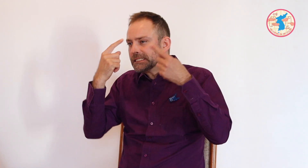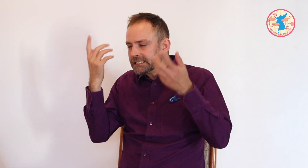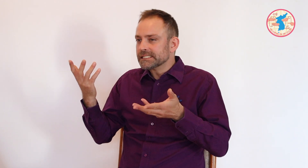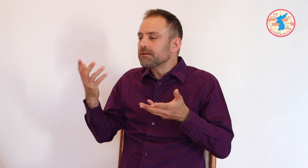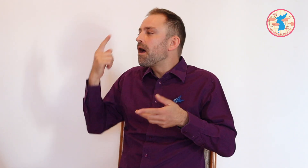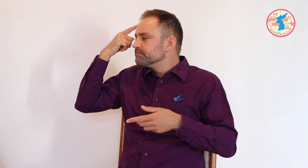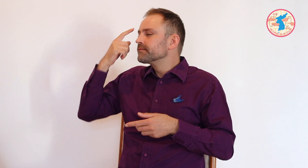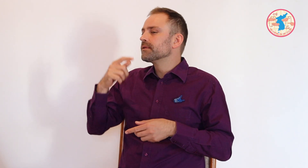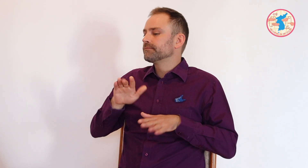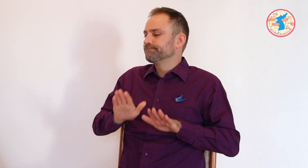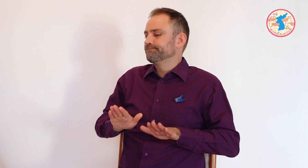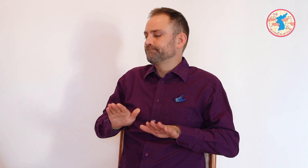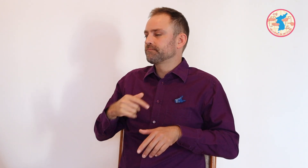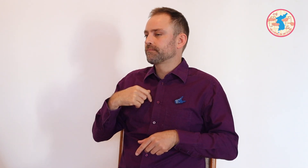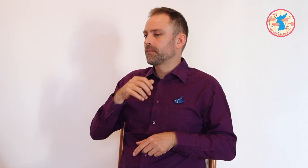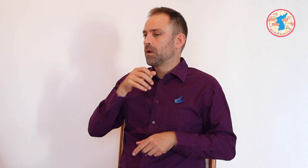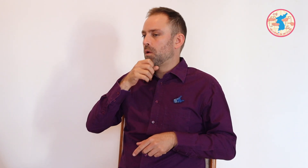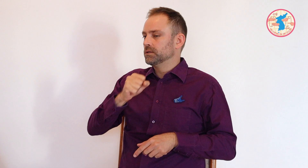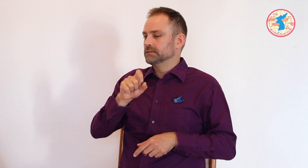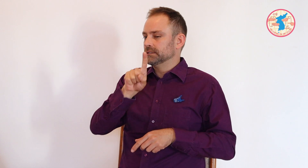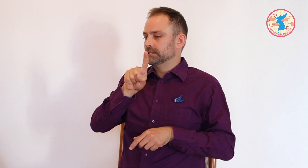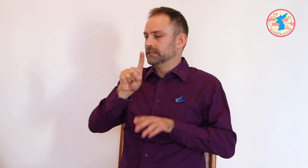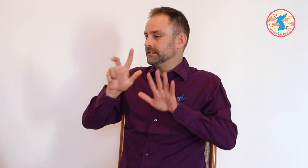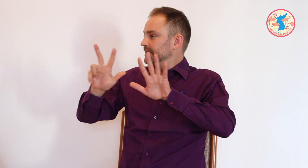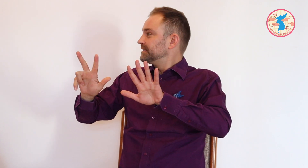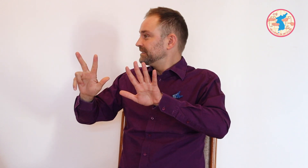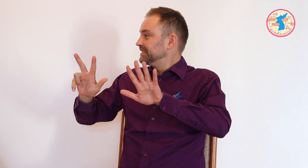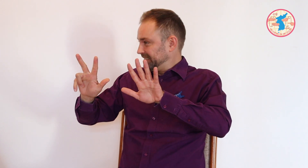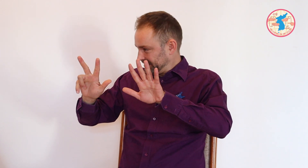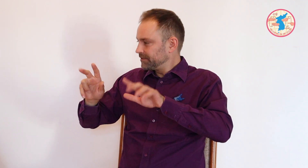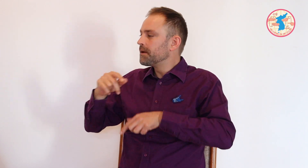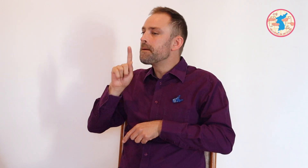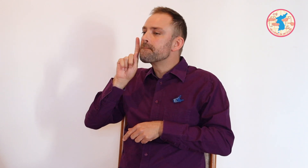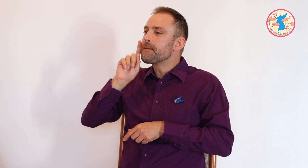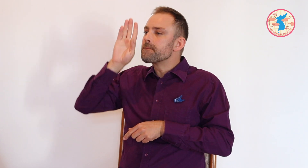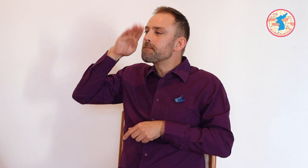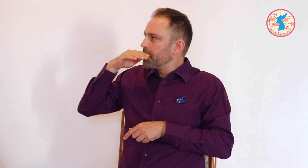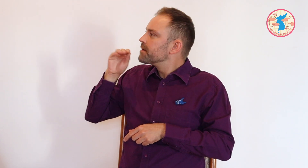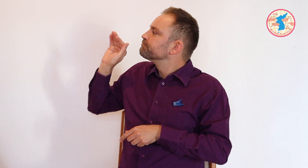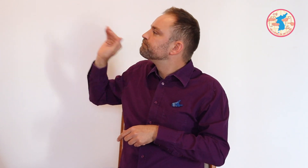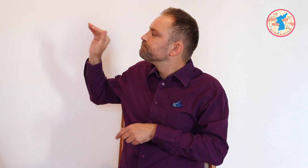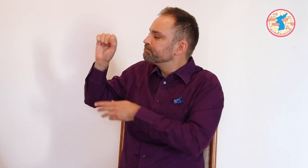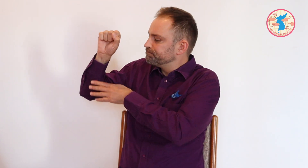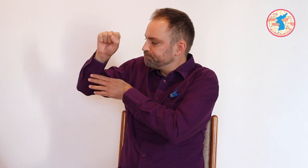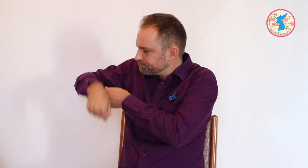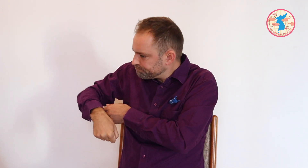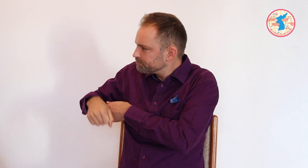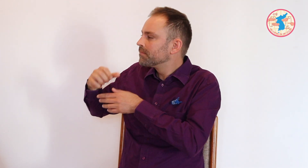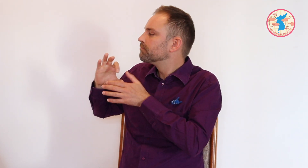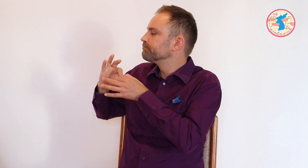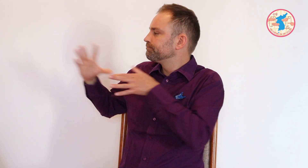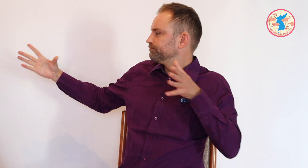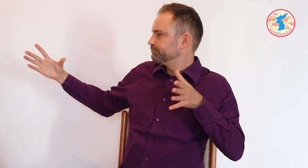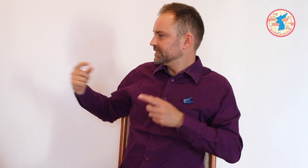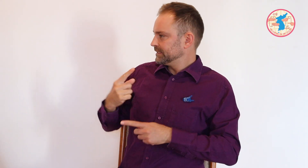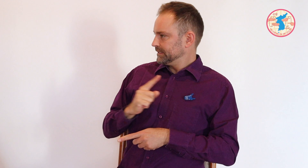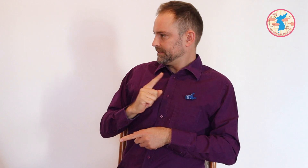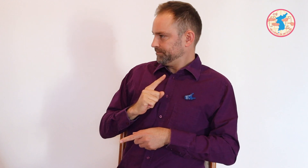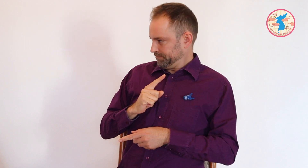And I decided to wait until I turned 18 years old, so I would be able to fly there legally alone without parental permission.